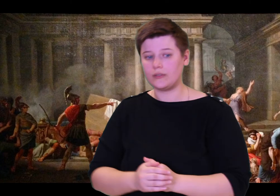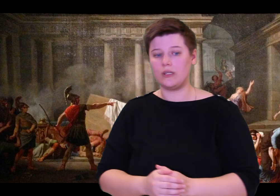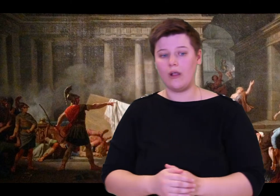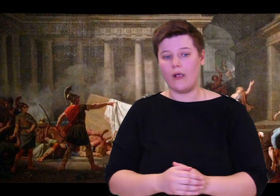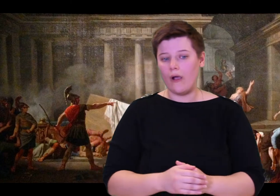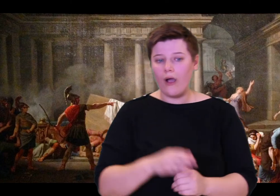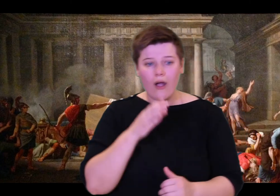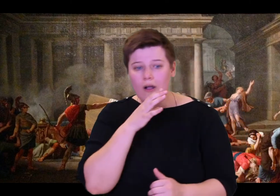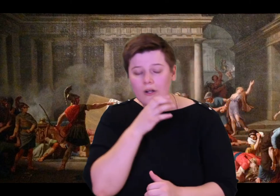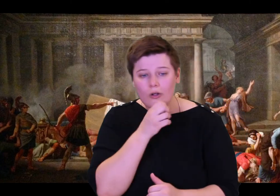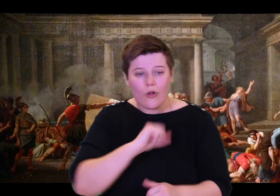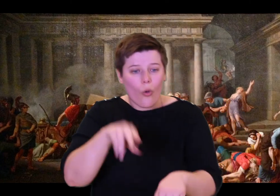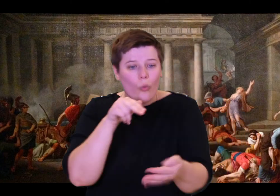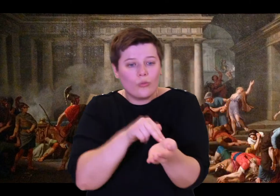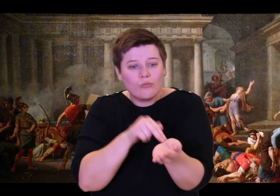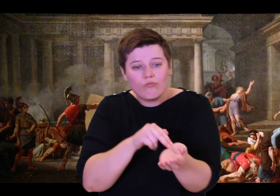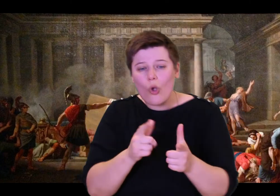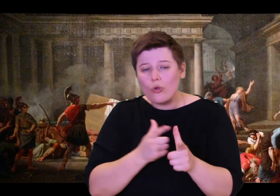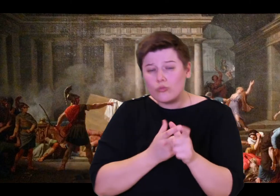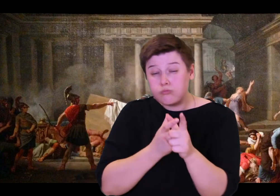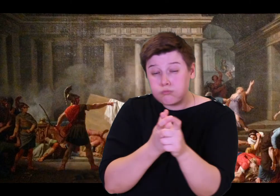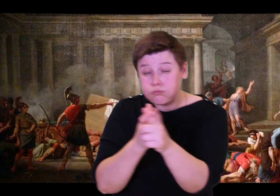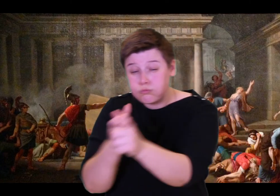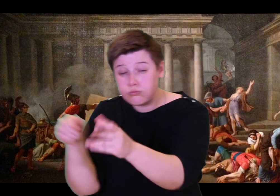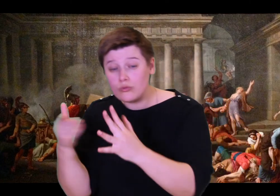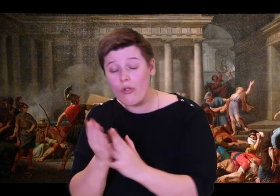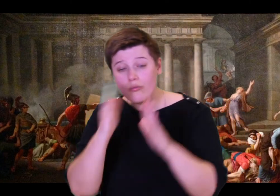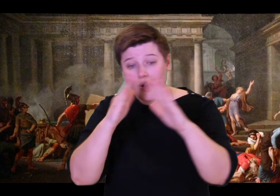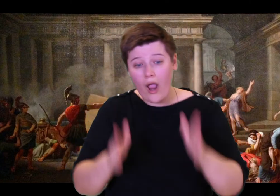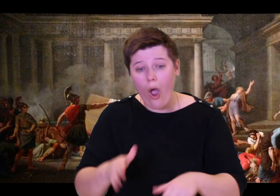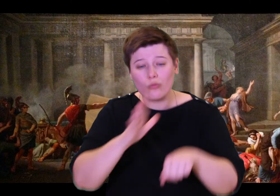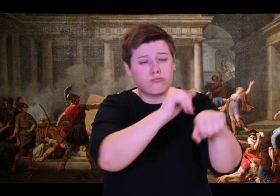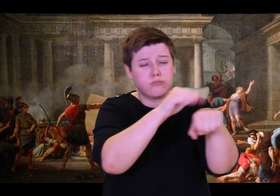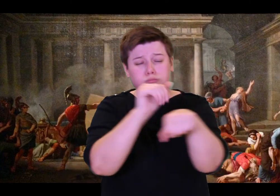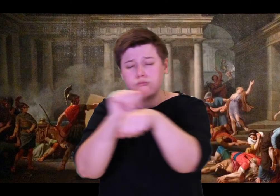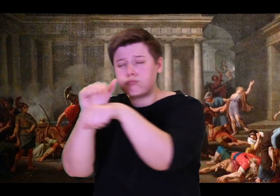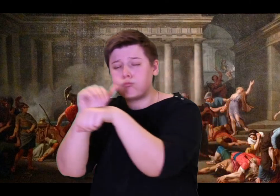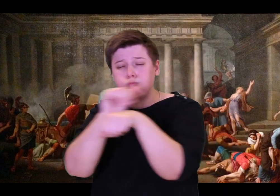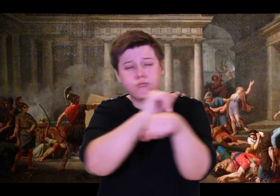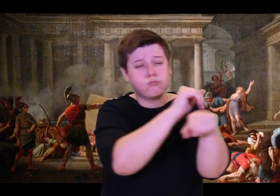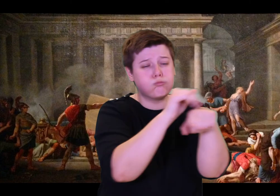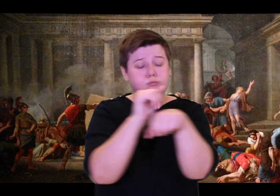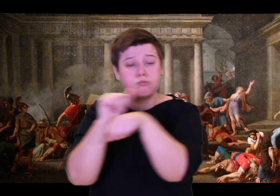sulfur as a cure for evil things, and I will fumigate the house. And call